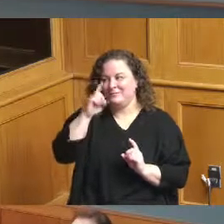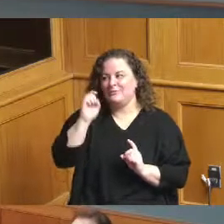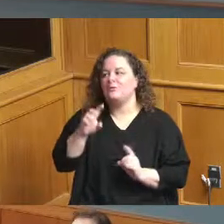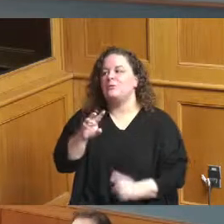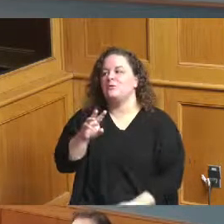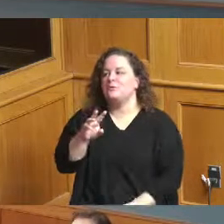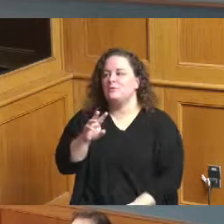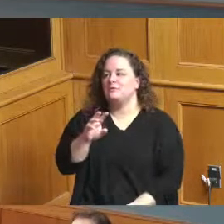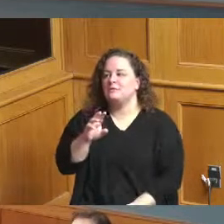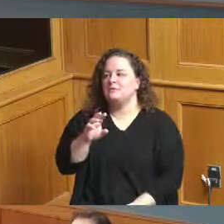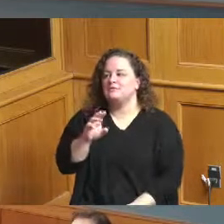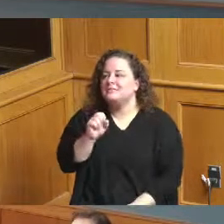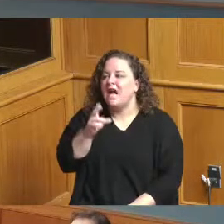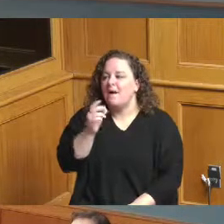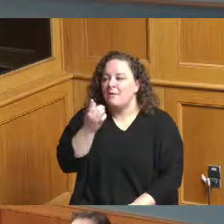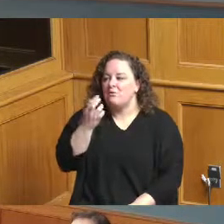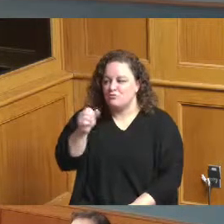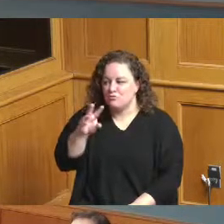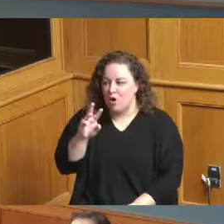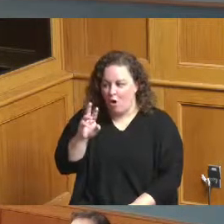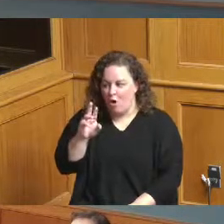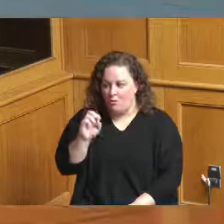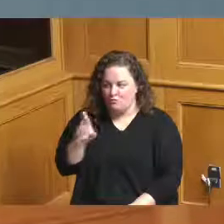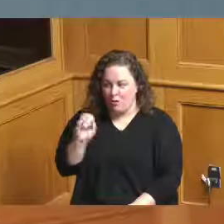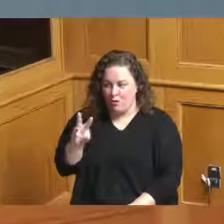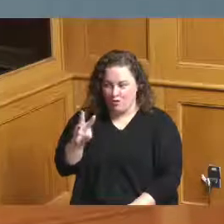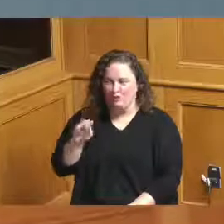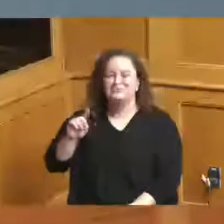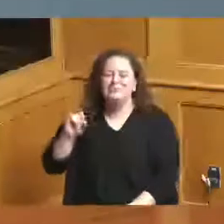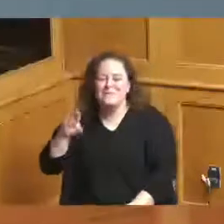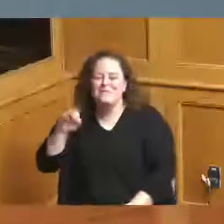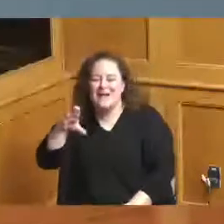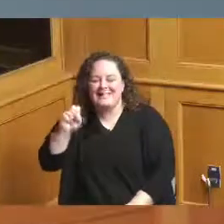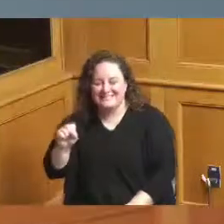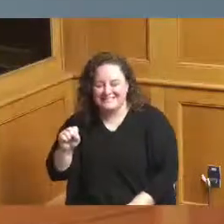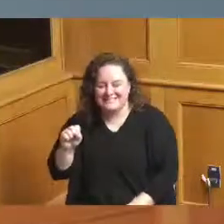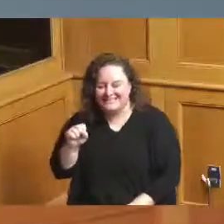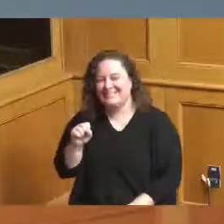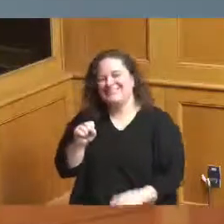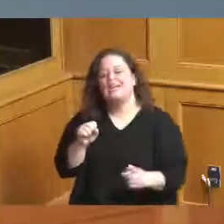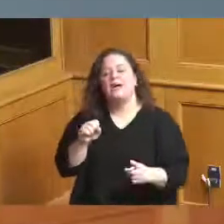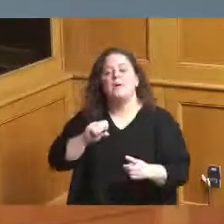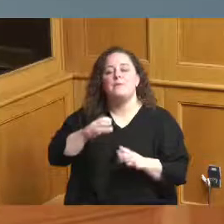very important items before I get started I'd like to say just say a few words